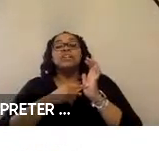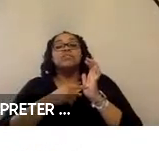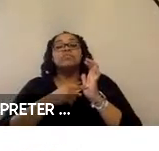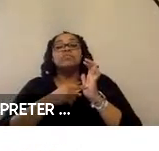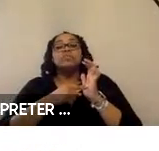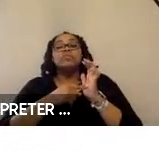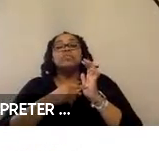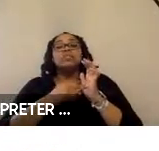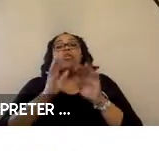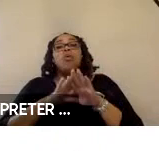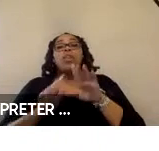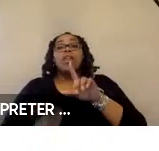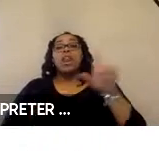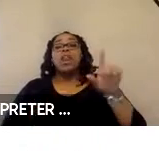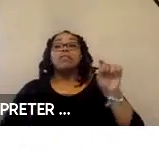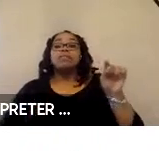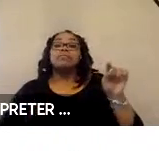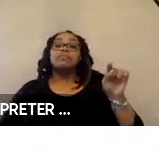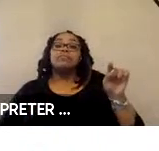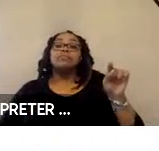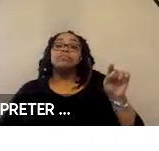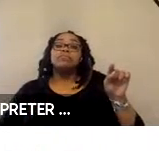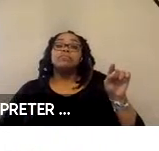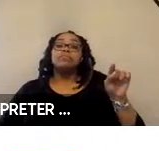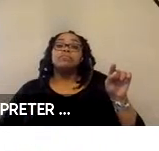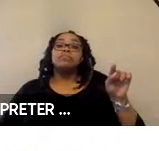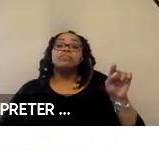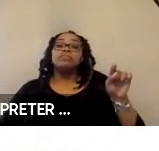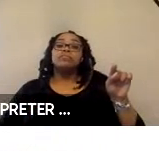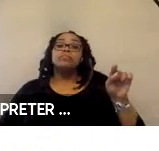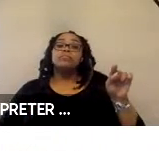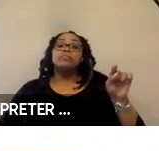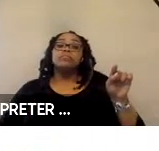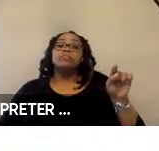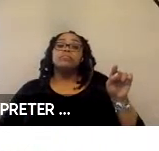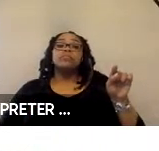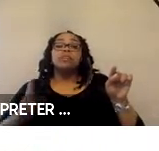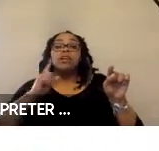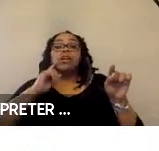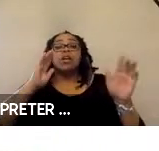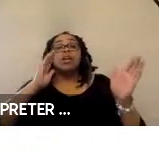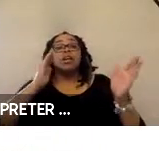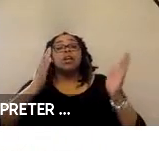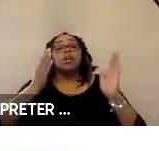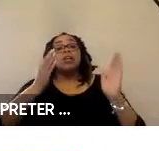on the left that we can validate, using comparison to results of kinematics and (___) measures